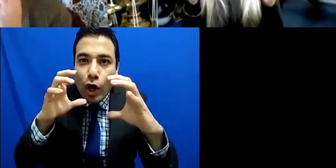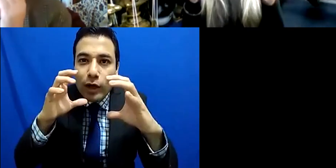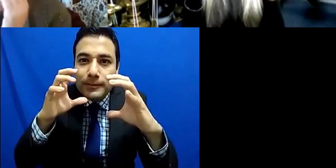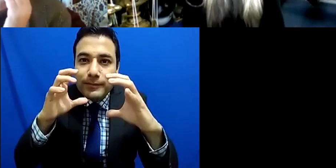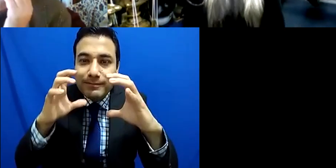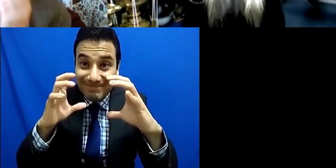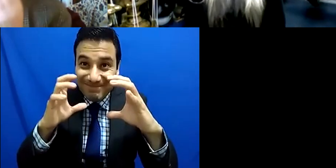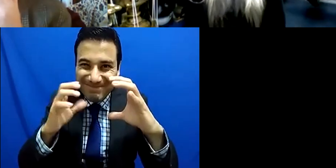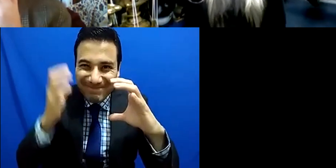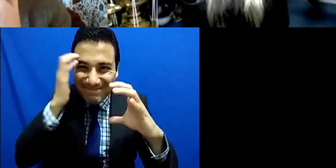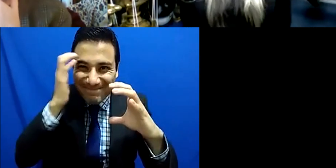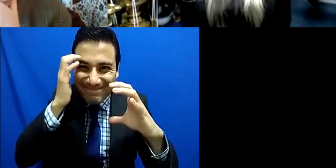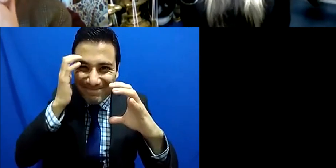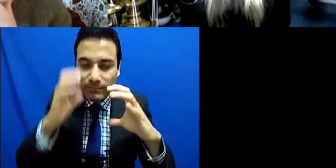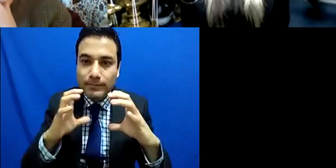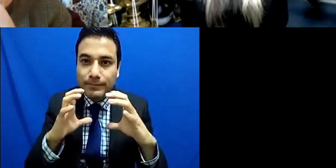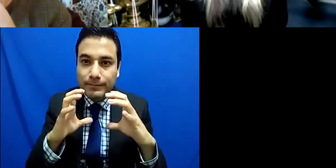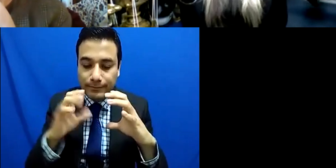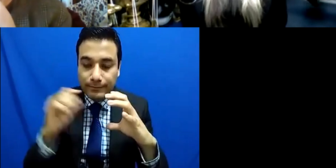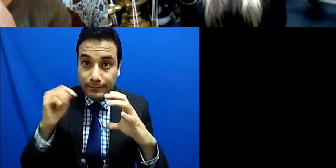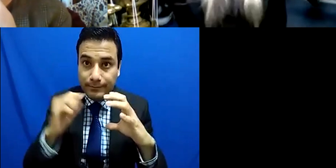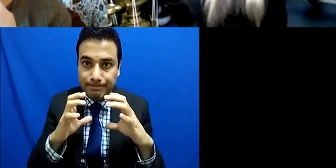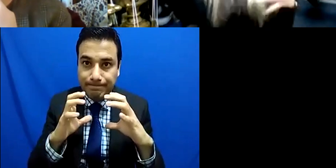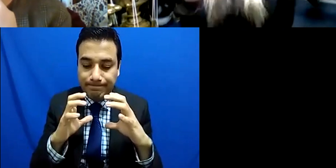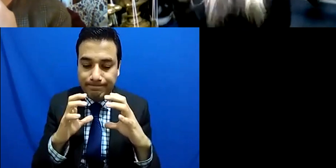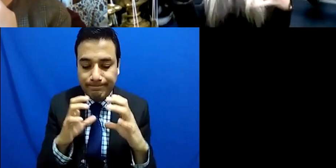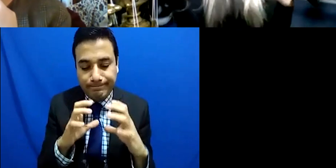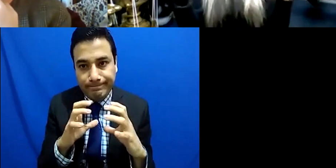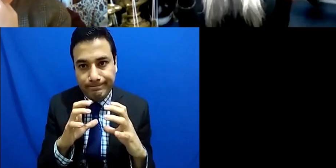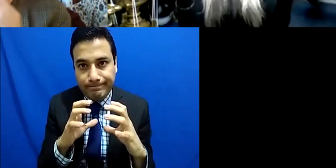and you literally can you know say something yourself or have your your friends or family